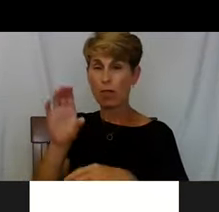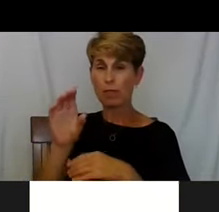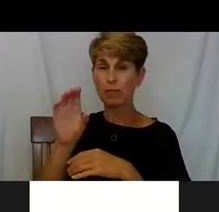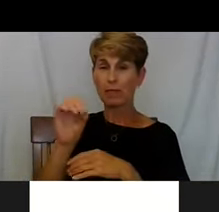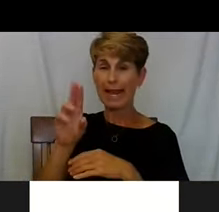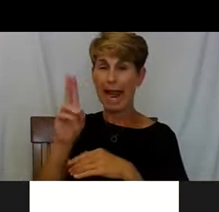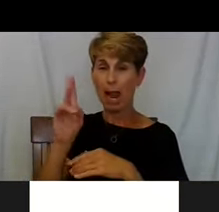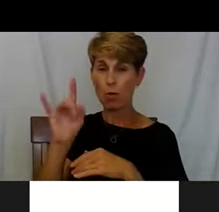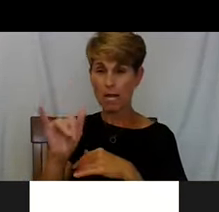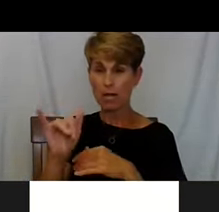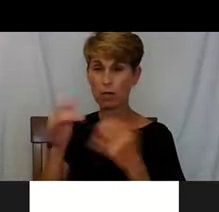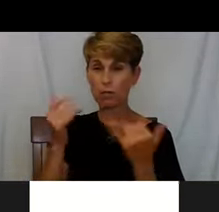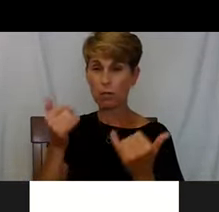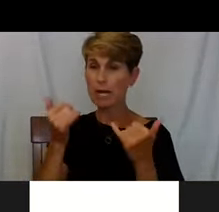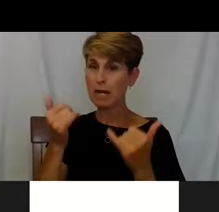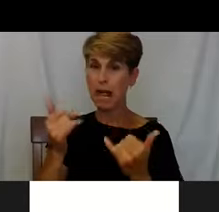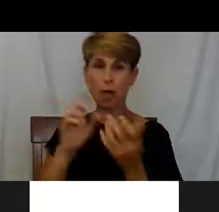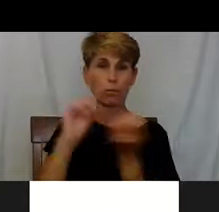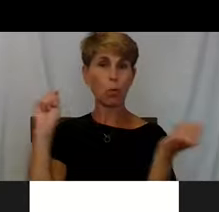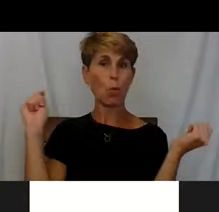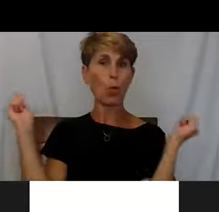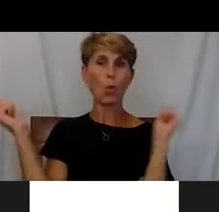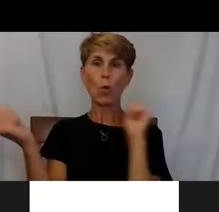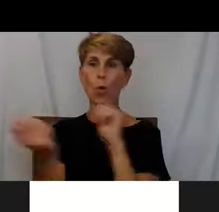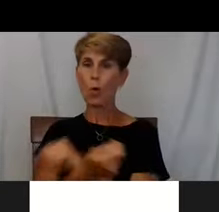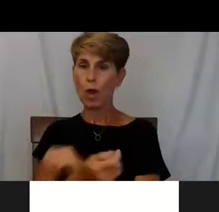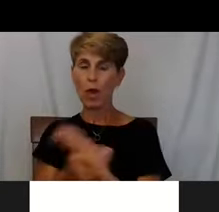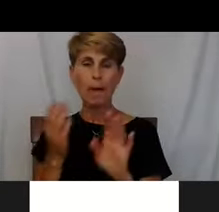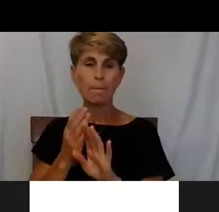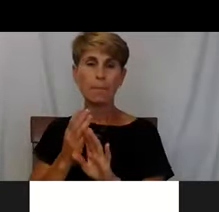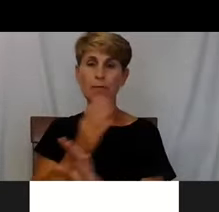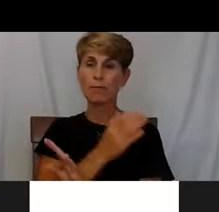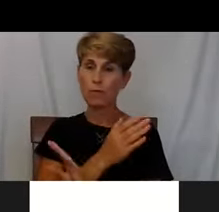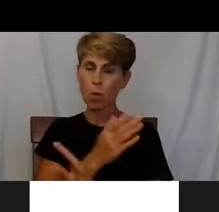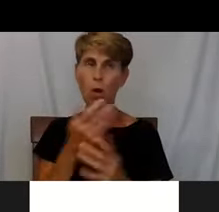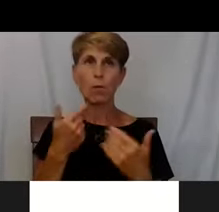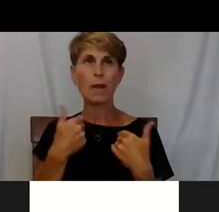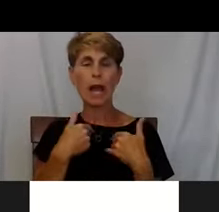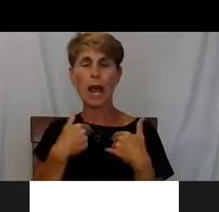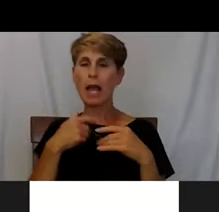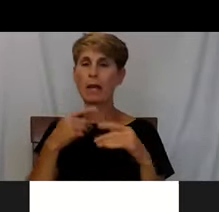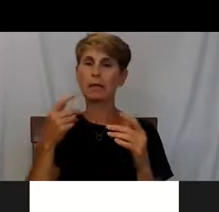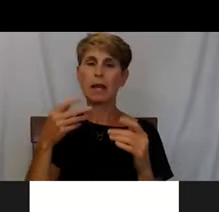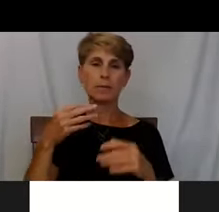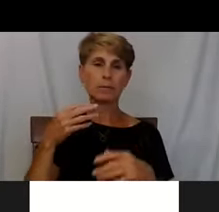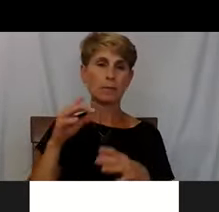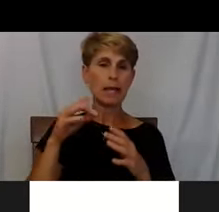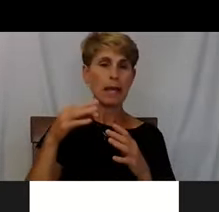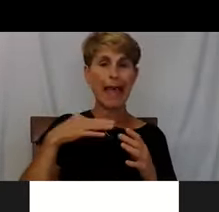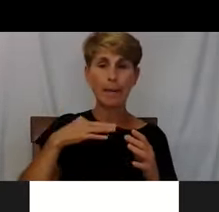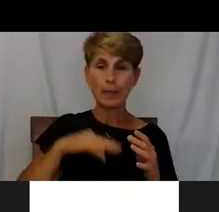Where before we used to the coordinated entry application and everyone which led us to have 12,000 people